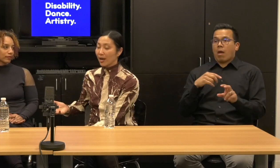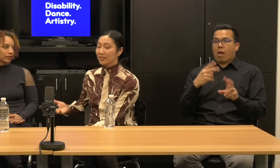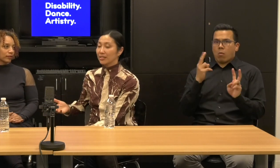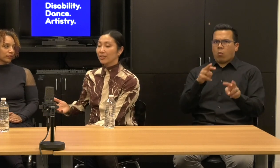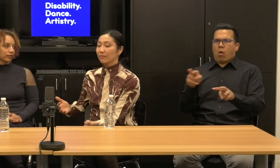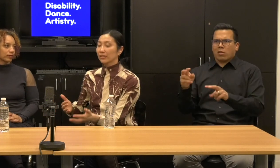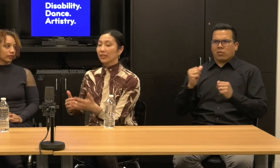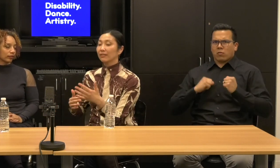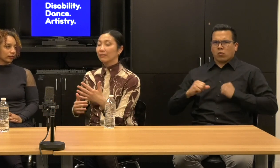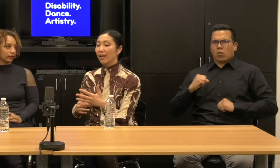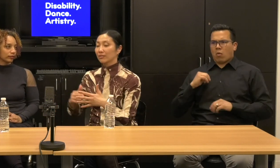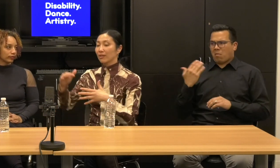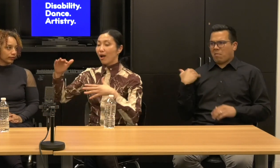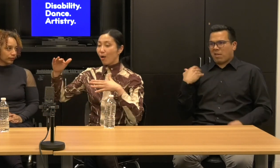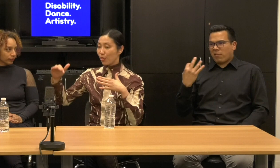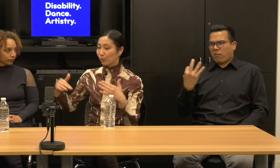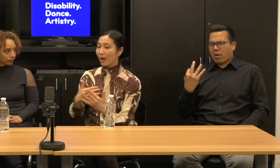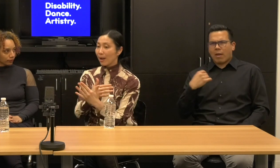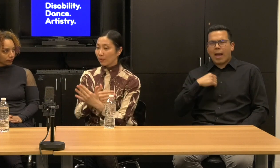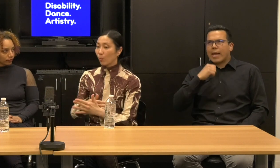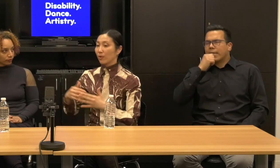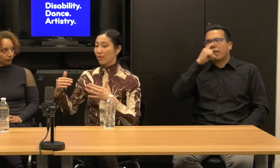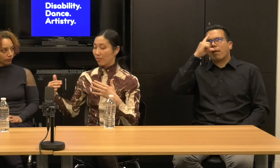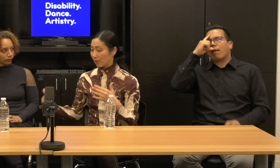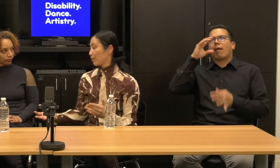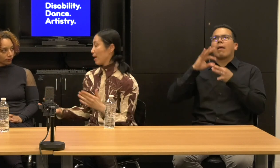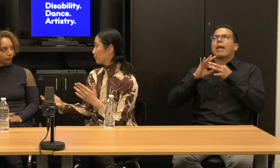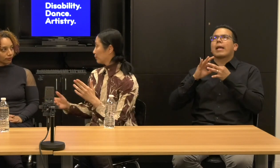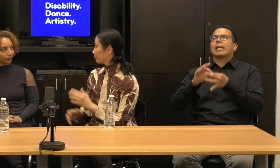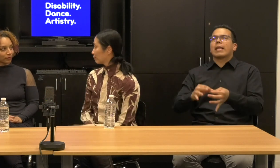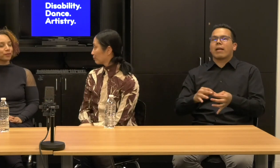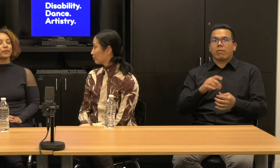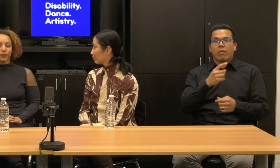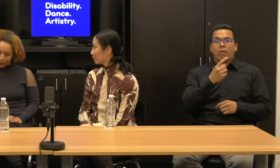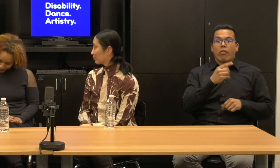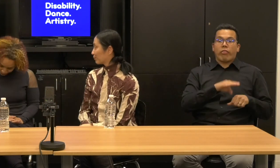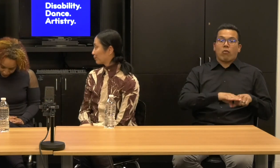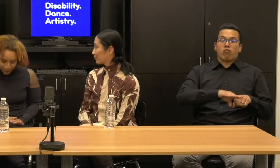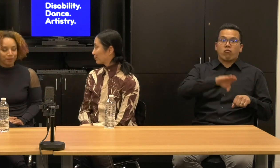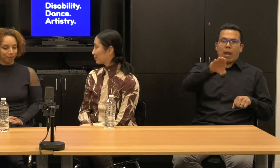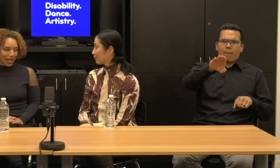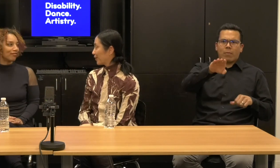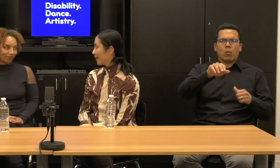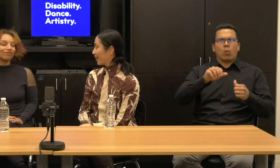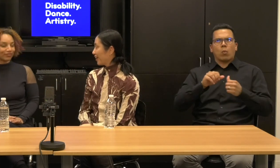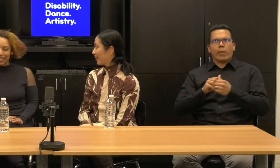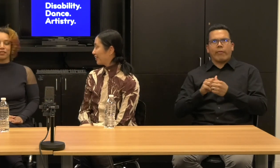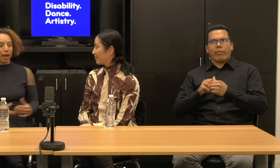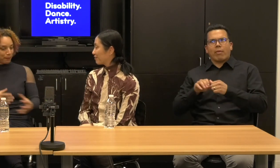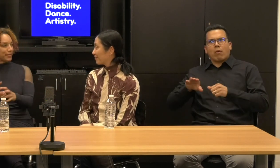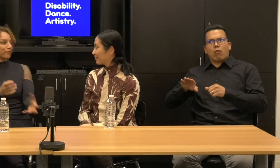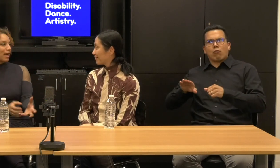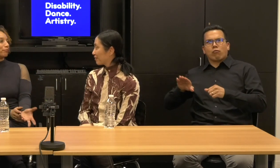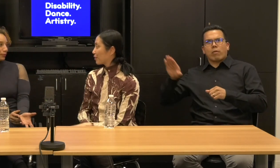I didn't even connect the ramp with the ramp. Alice: and the ramp is the ramp